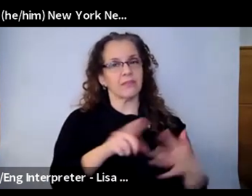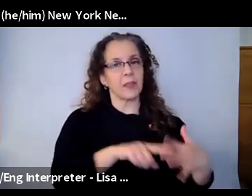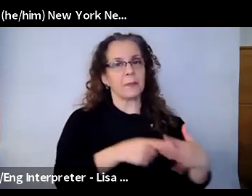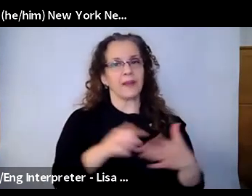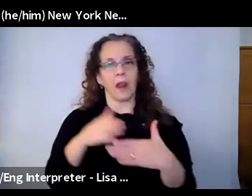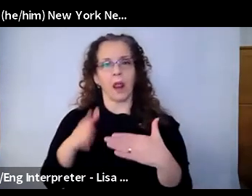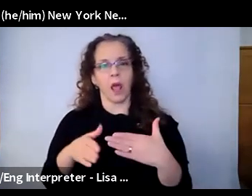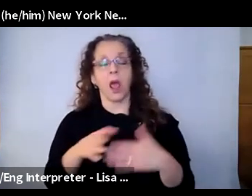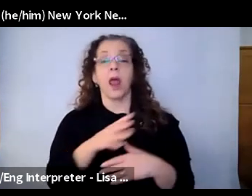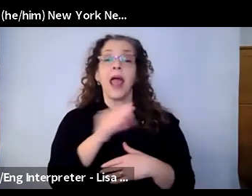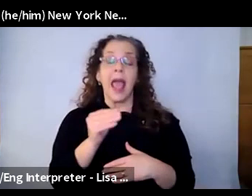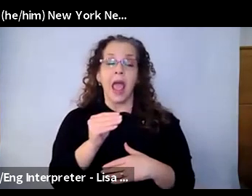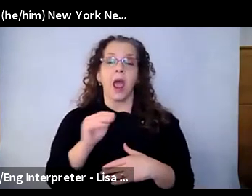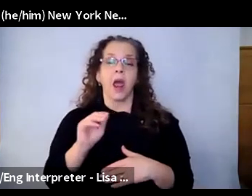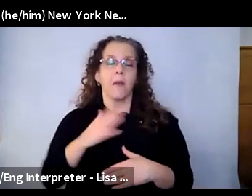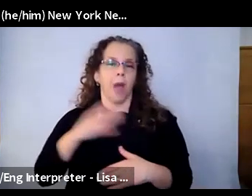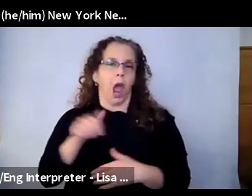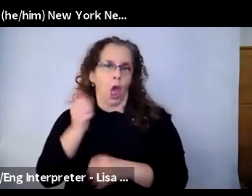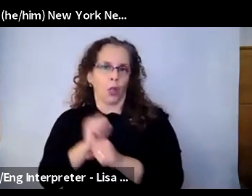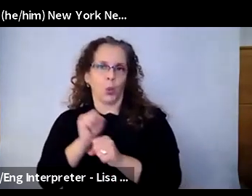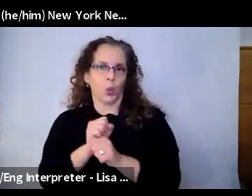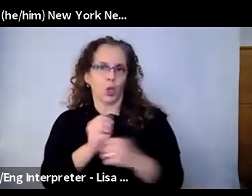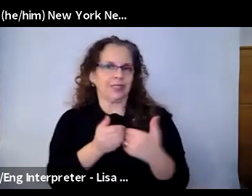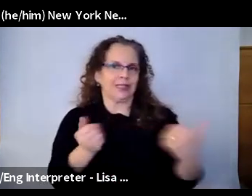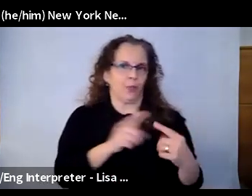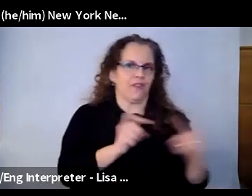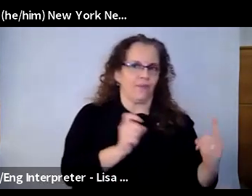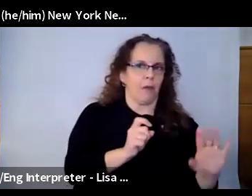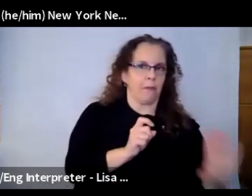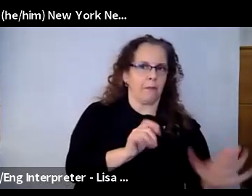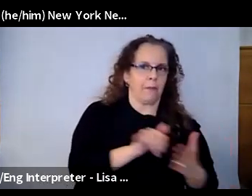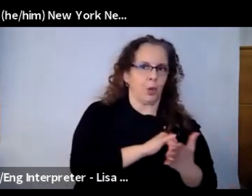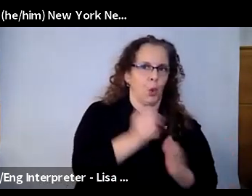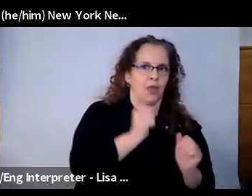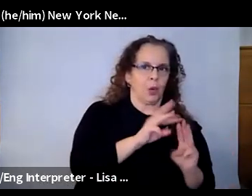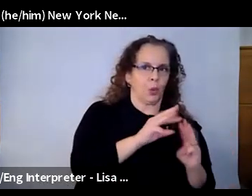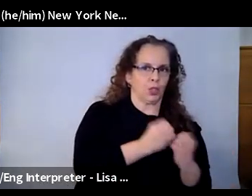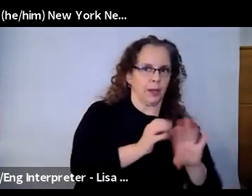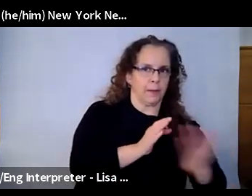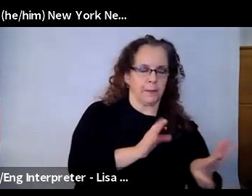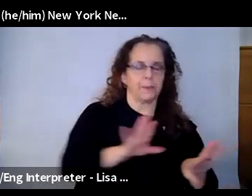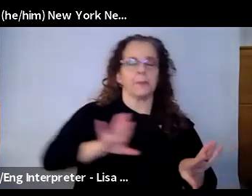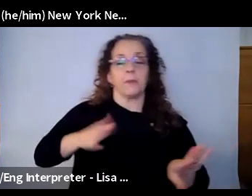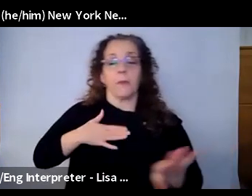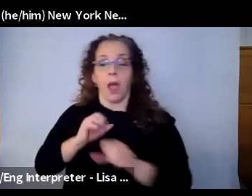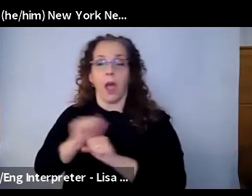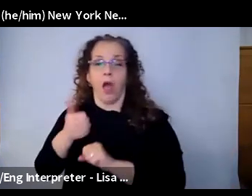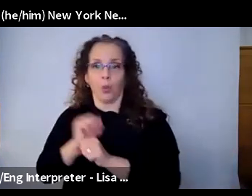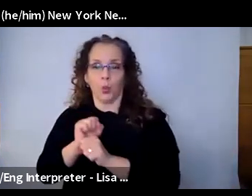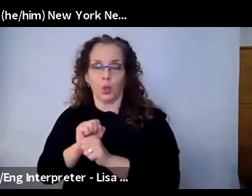the context of New York Theatre Workshop, but in general, in some of my applied theater work, which is pretty emotional. And